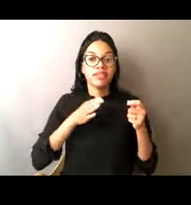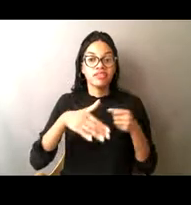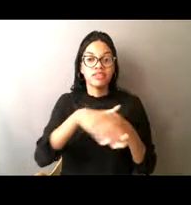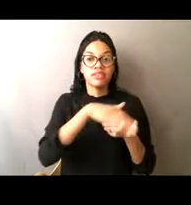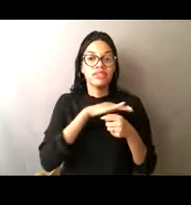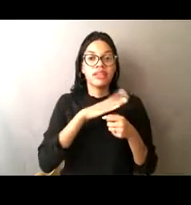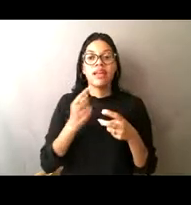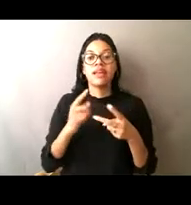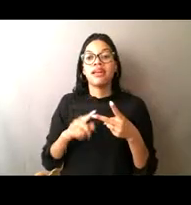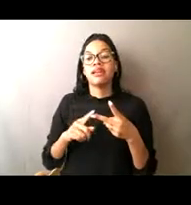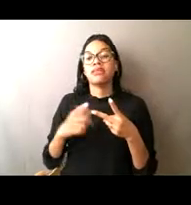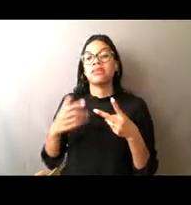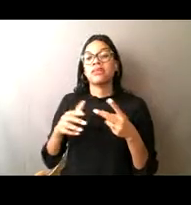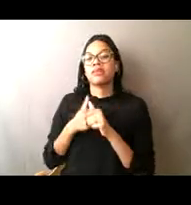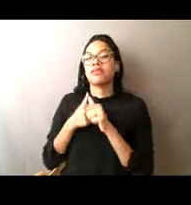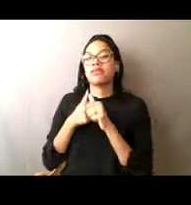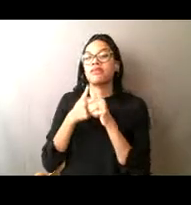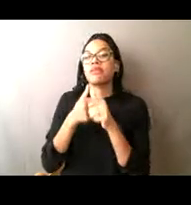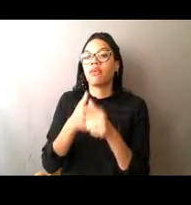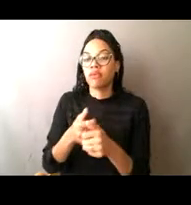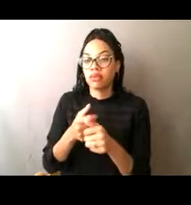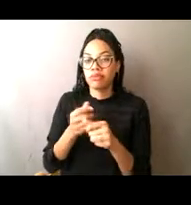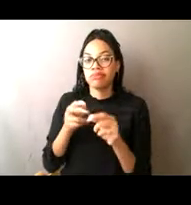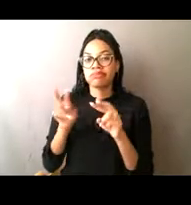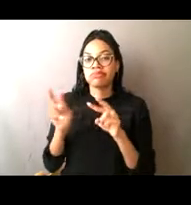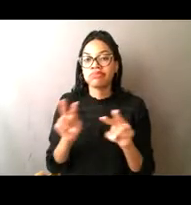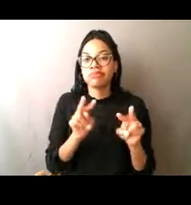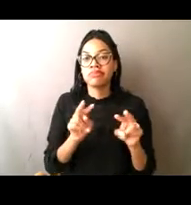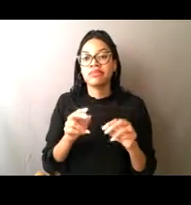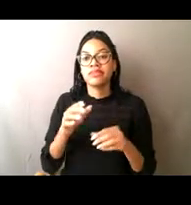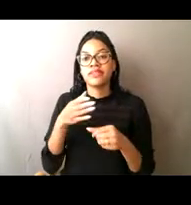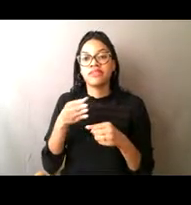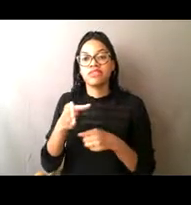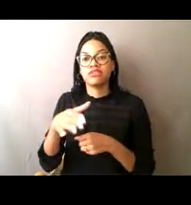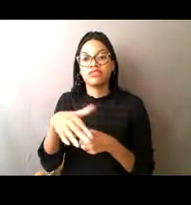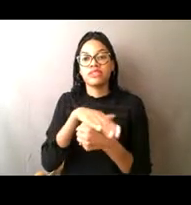and those partnerships include state partnerships,